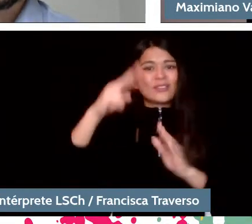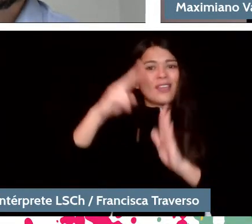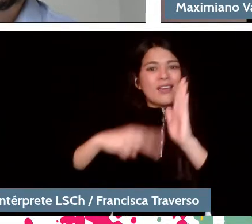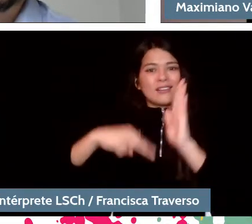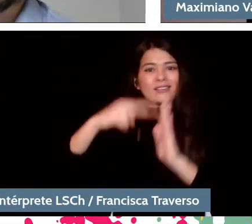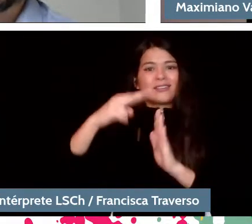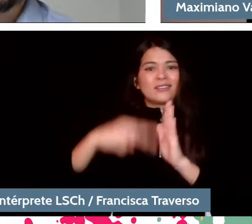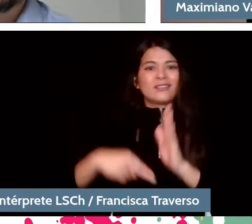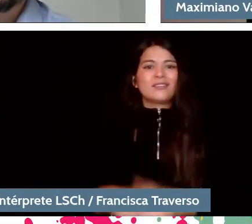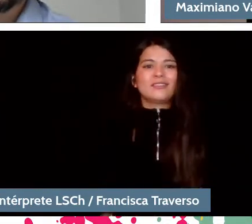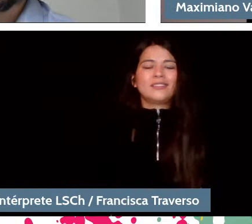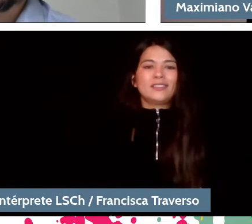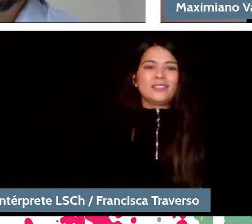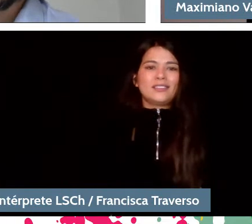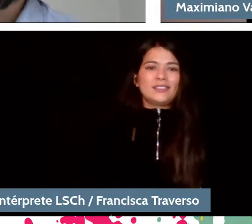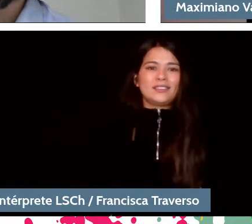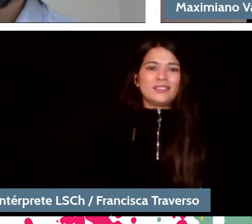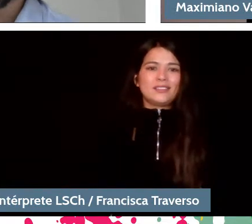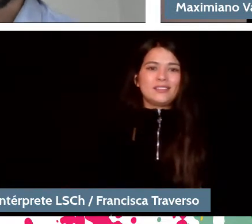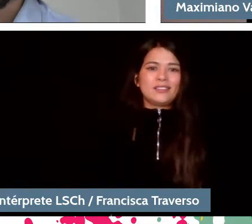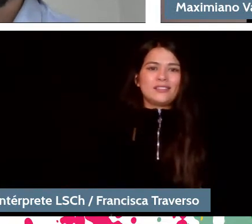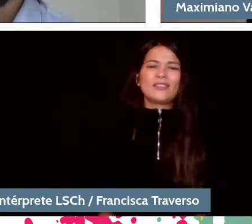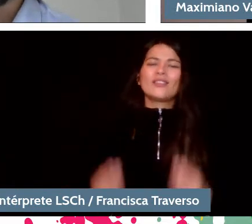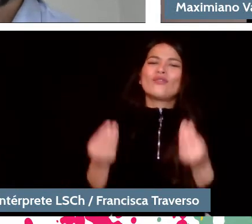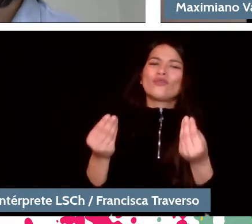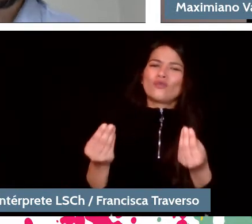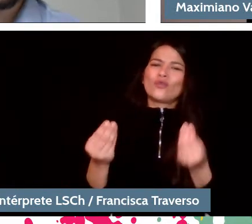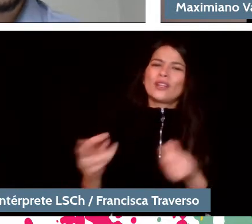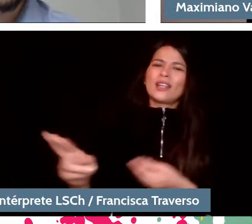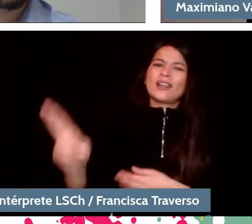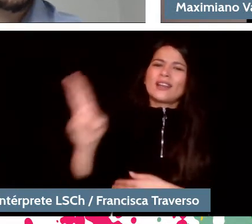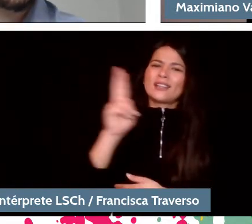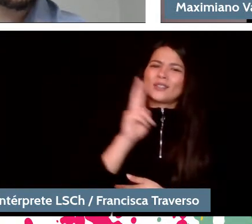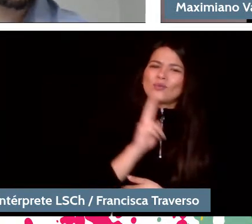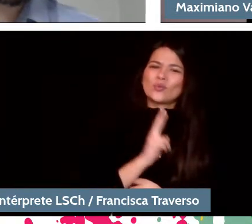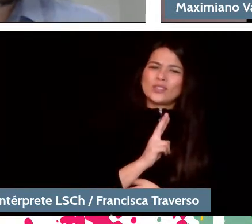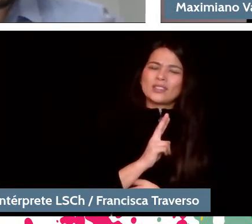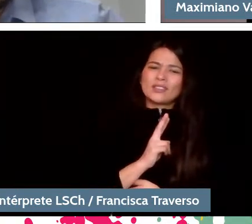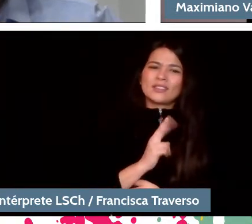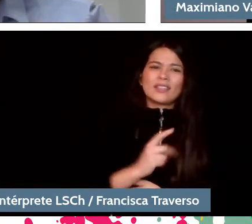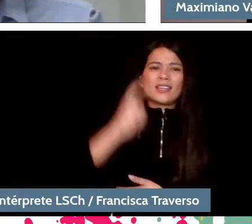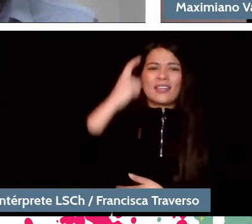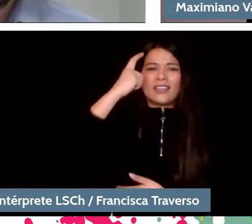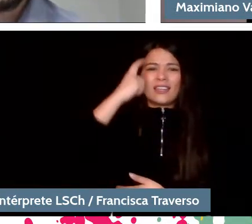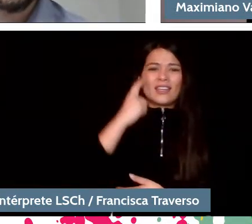Thanks, yes, very good answer, too. I think it connects us directly with the questions that have been coming to us.